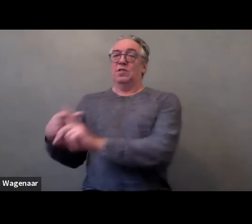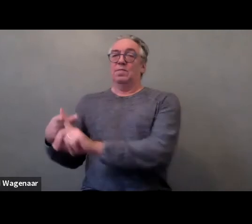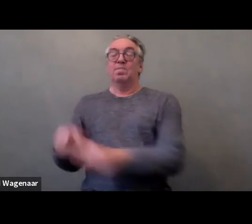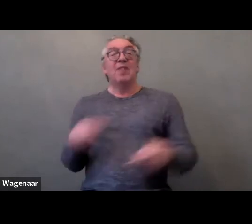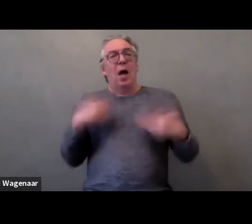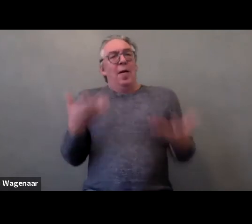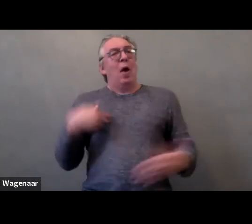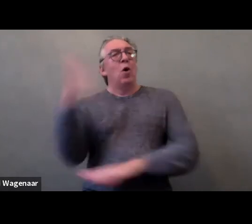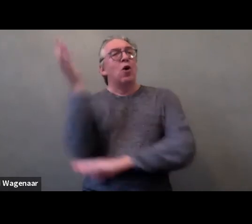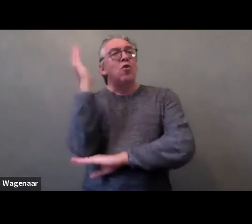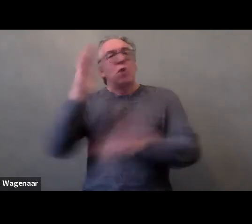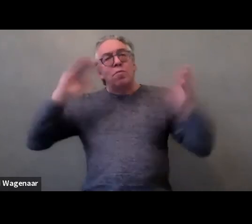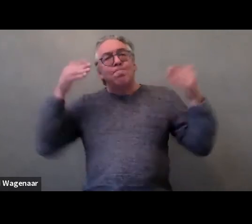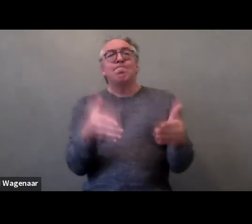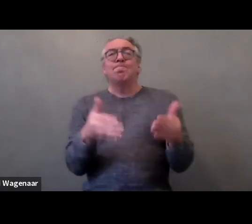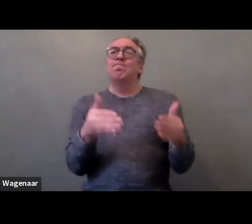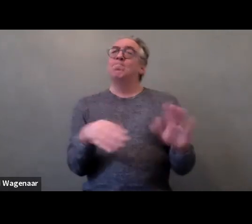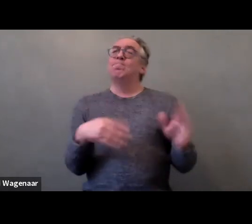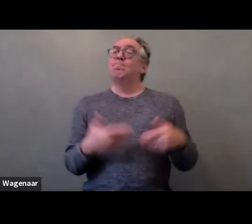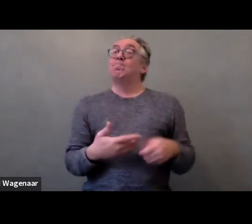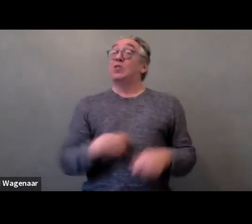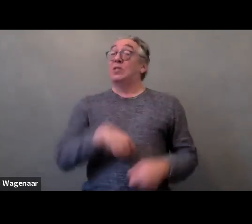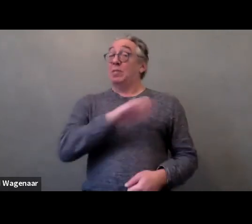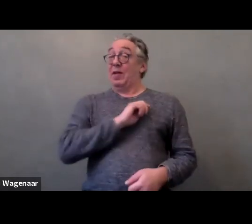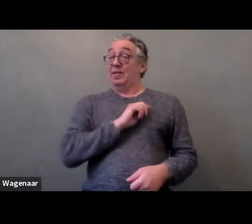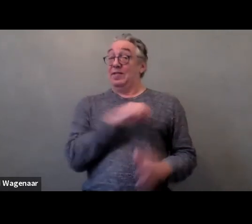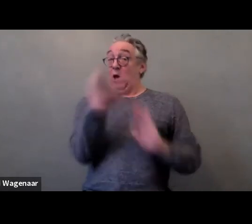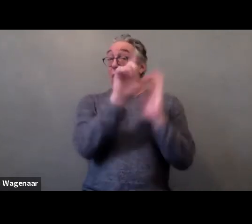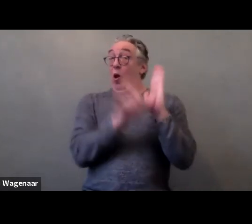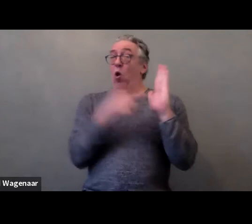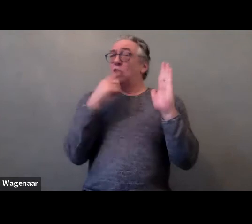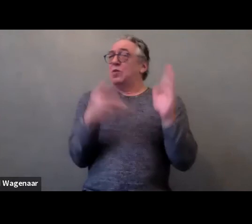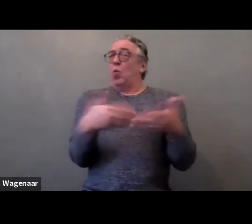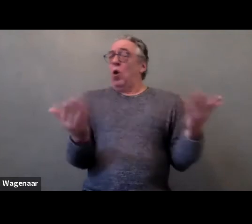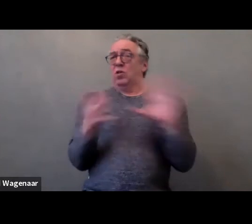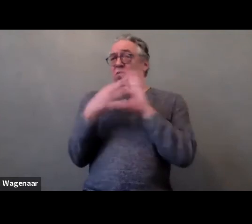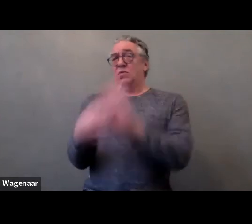how is regulated in our penal code and how we've contributed